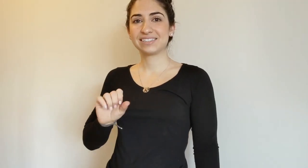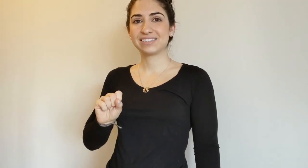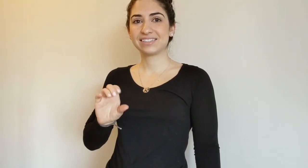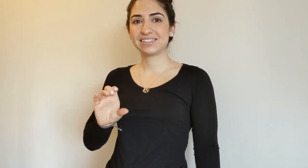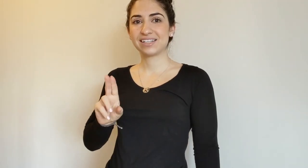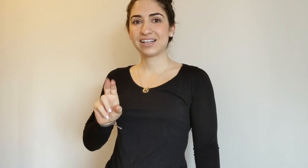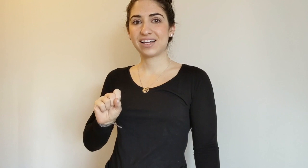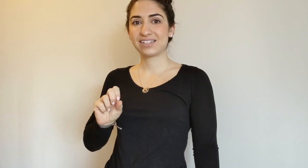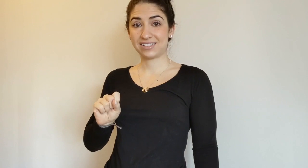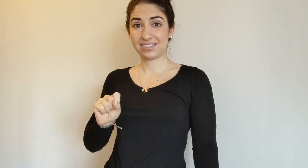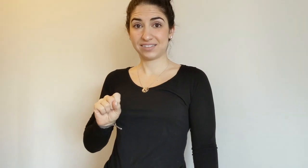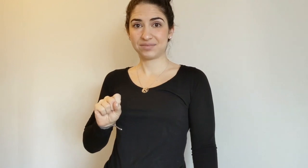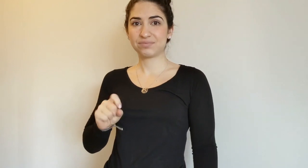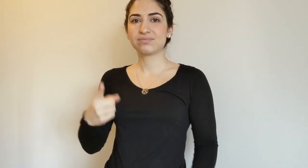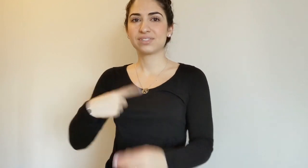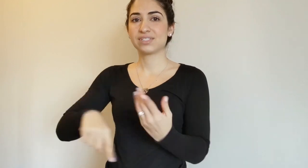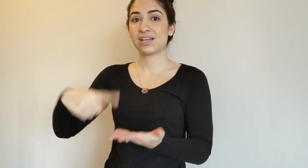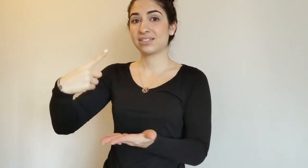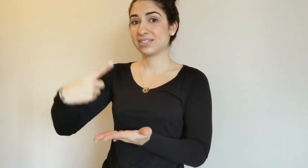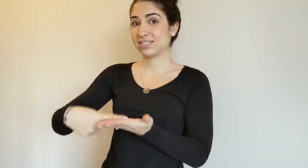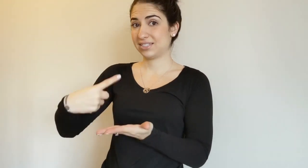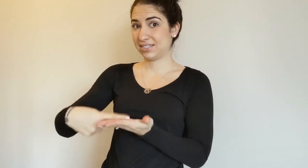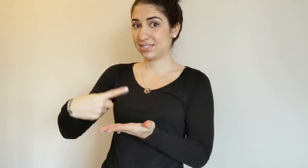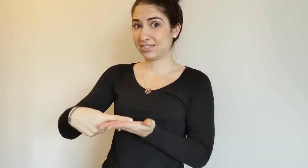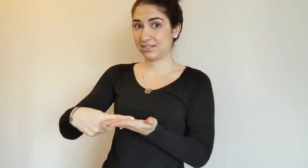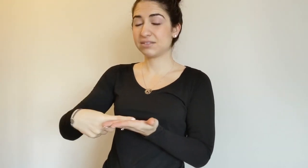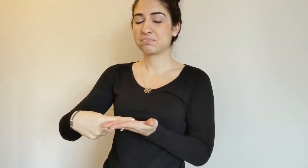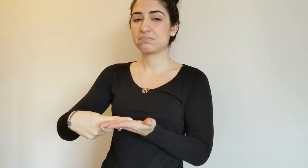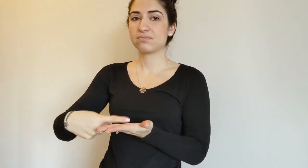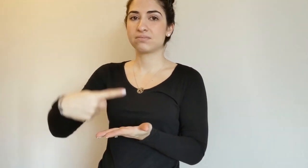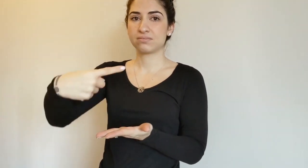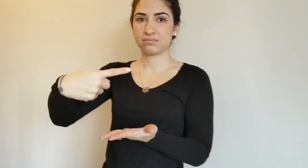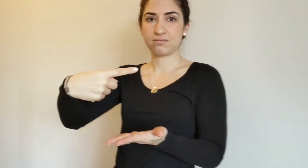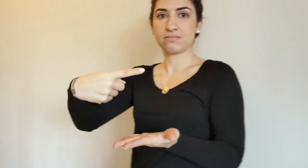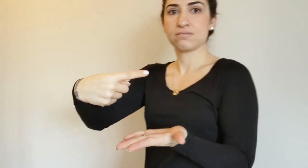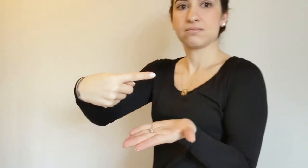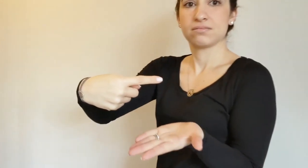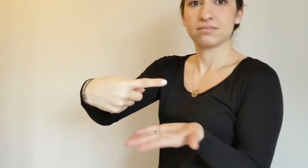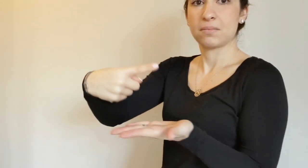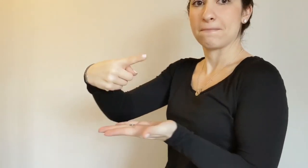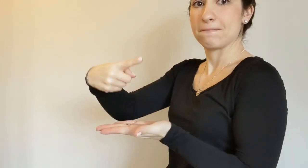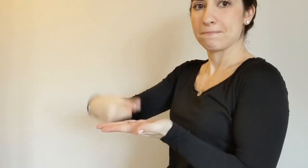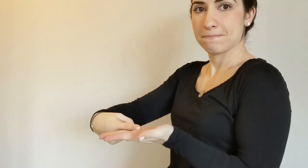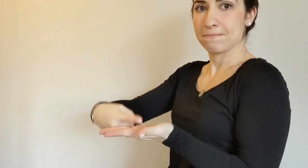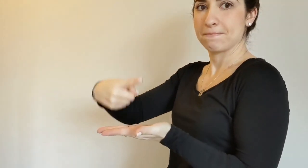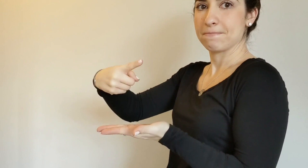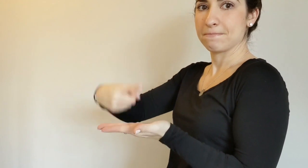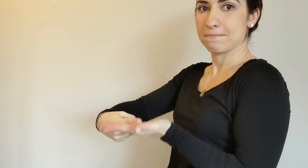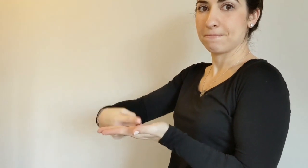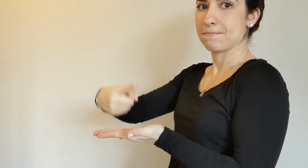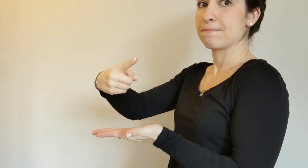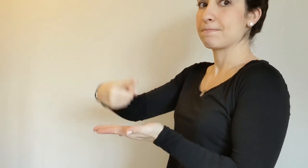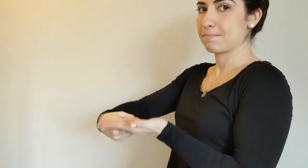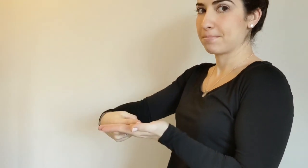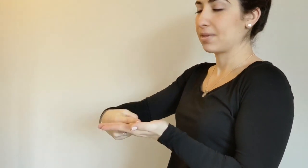"Discuss" is signed: DISCUSS. It's the "1" handshape going straight down on the